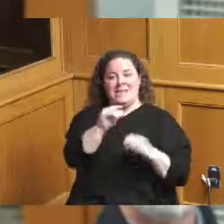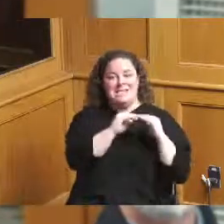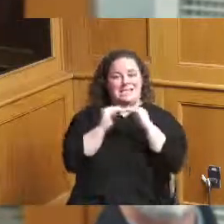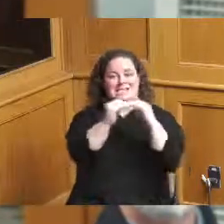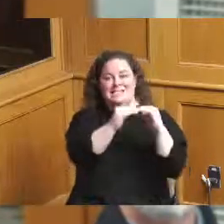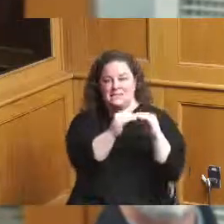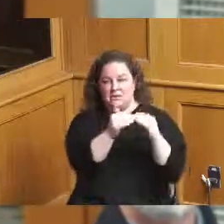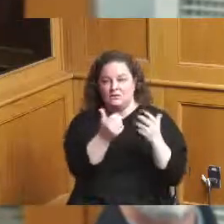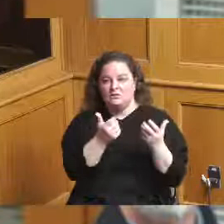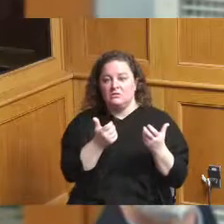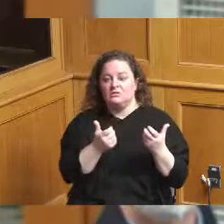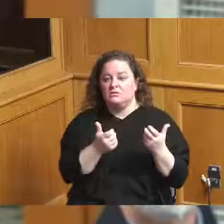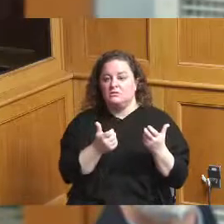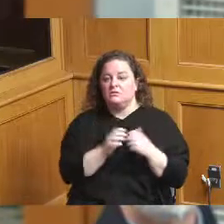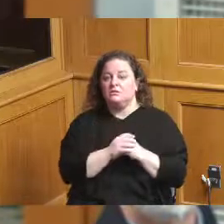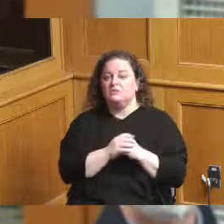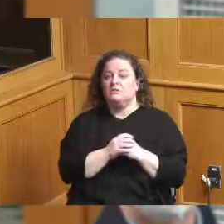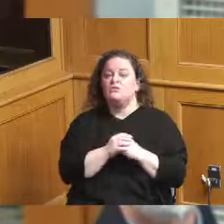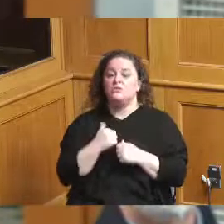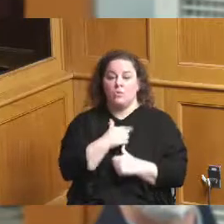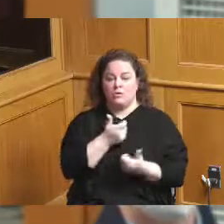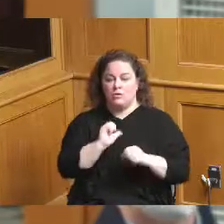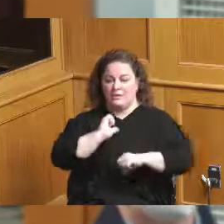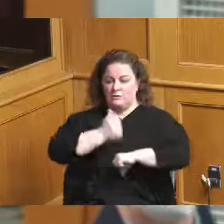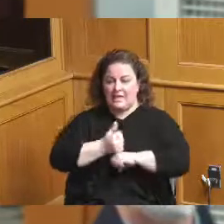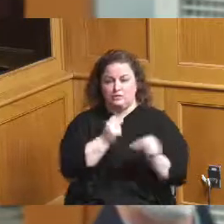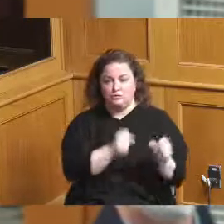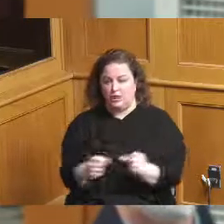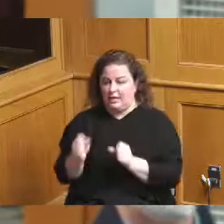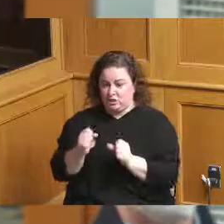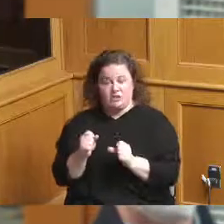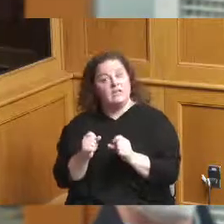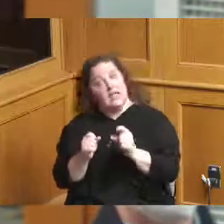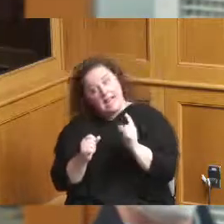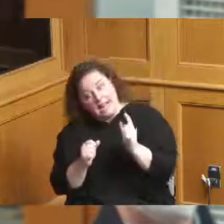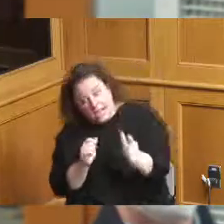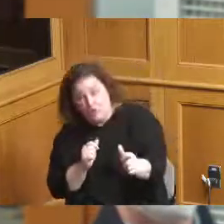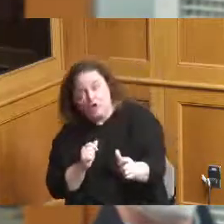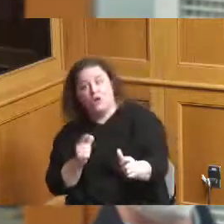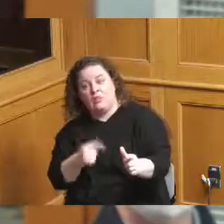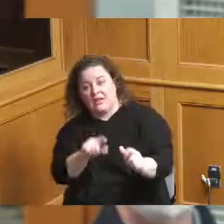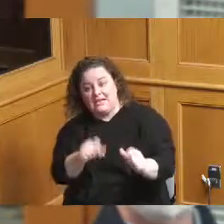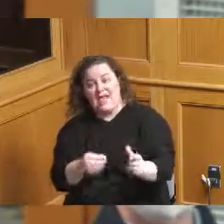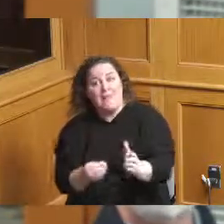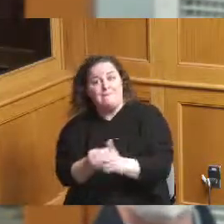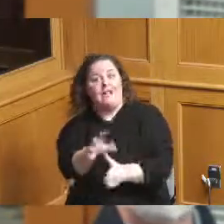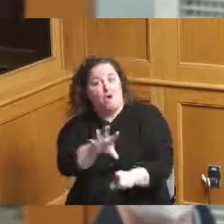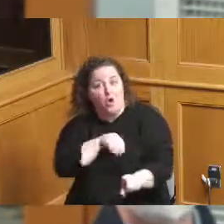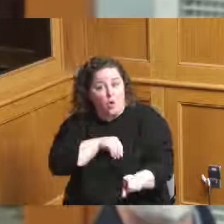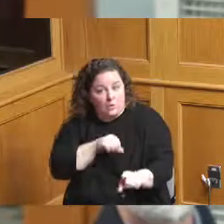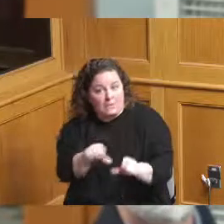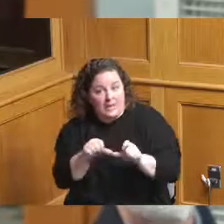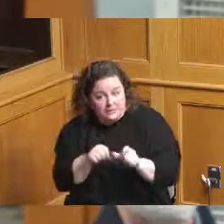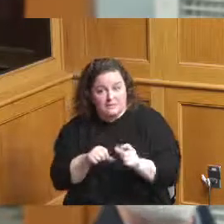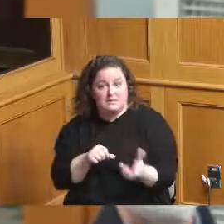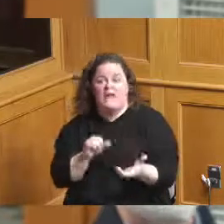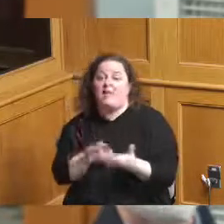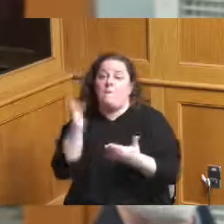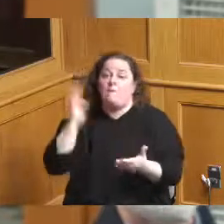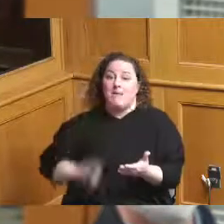upcoming tenants on strategies that they could purchase their space from us in the future at a rate that gives them the benefit for the rent they've paid us because we do want